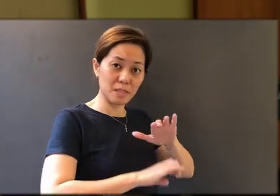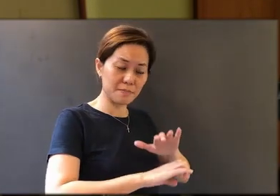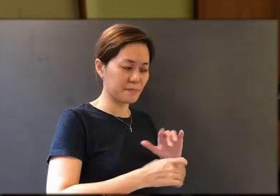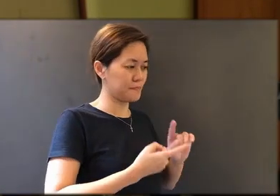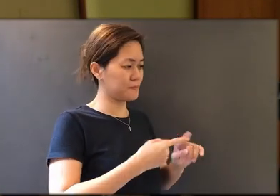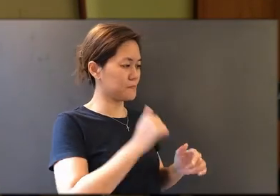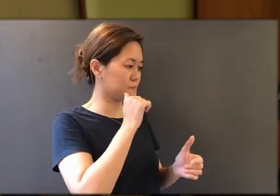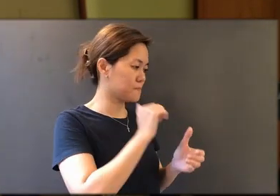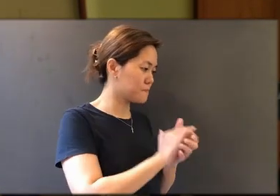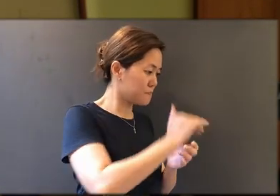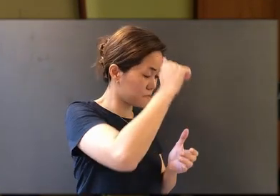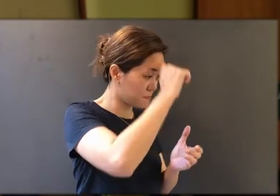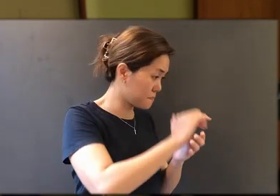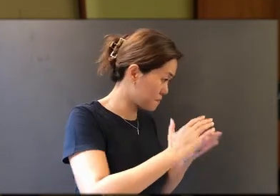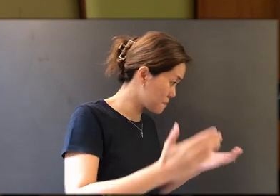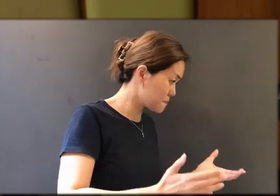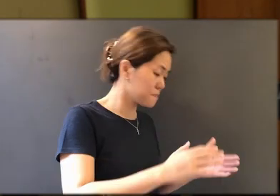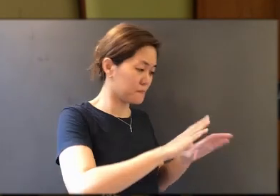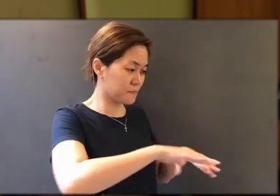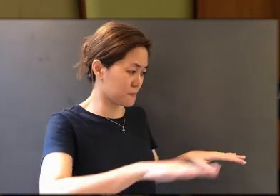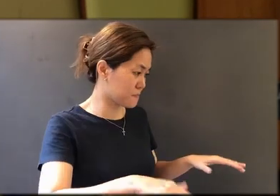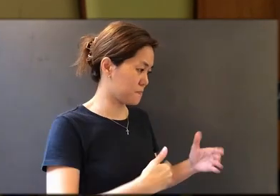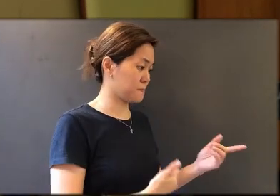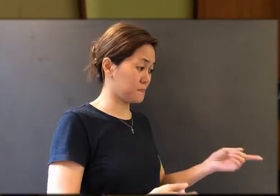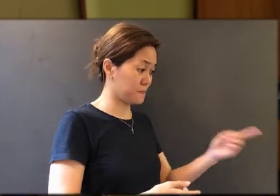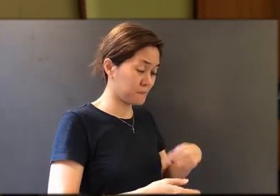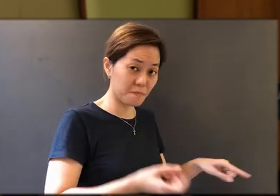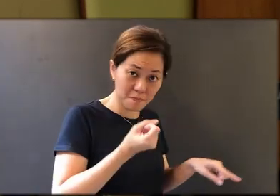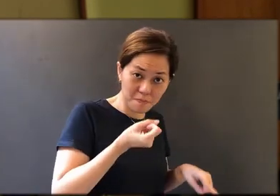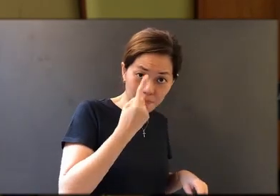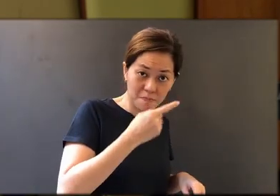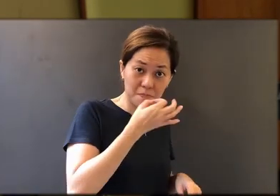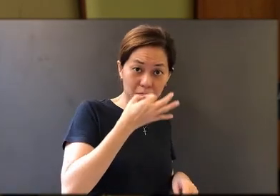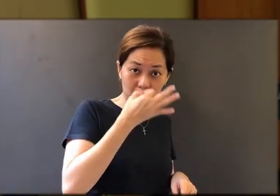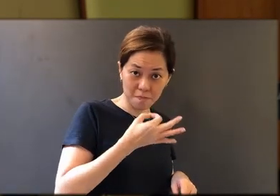and also to your children, if they have understood the meaning of Holy Communion